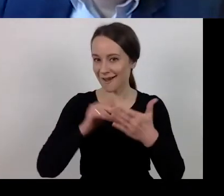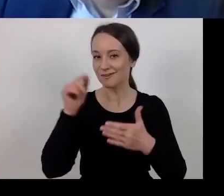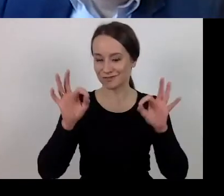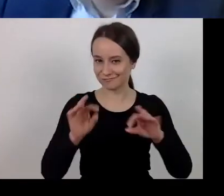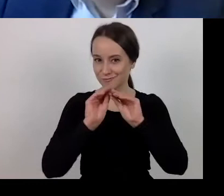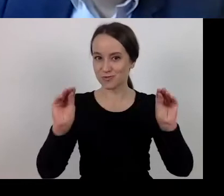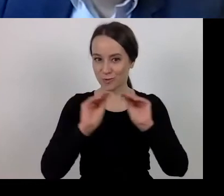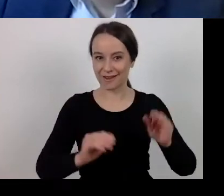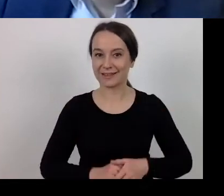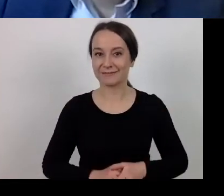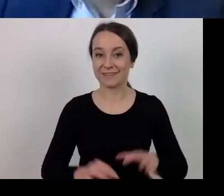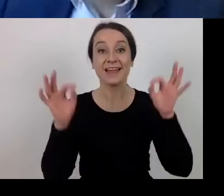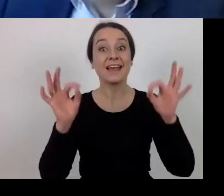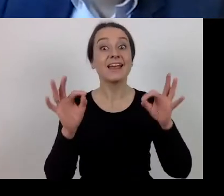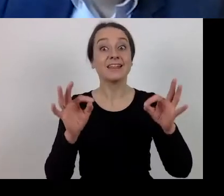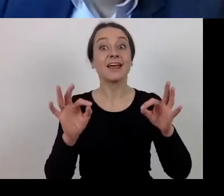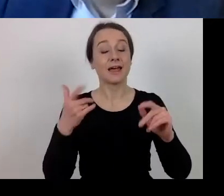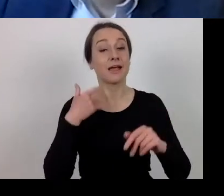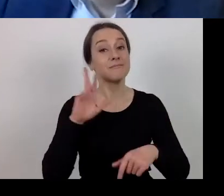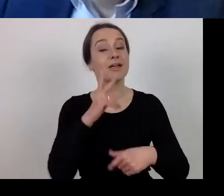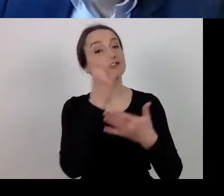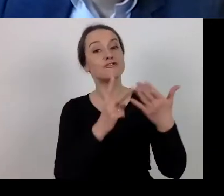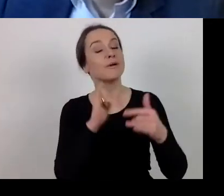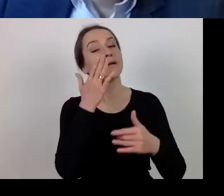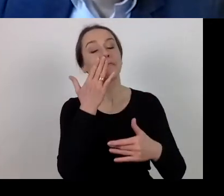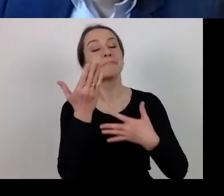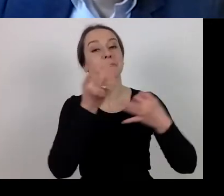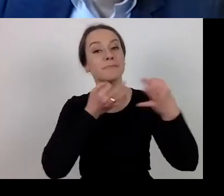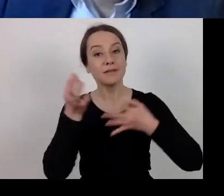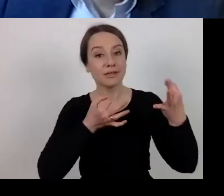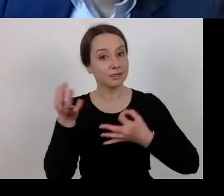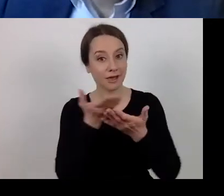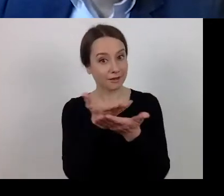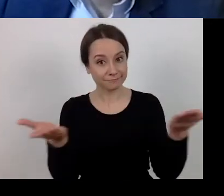I will read out the questions that you have sent to me. The first question: